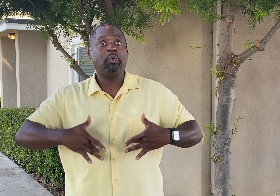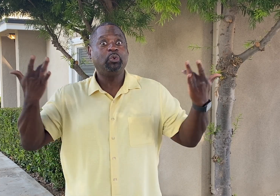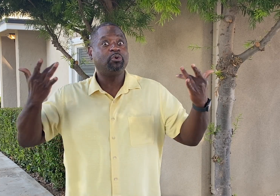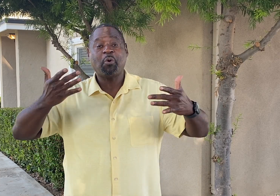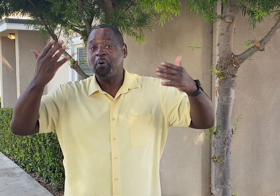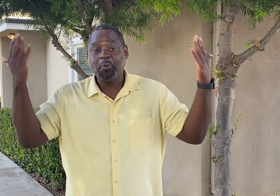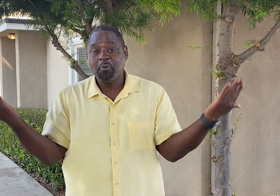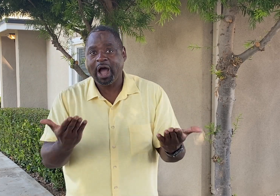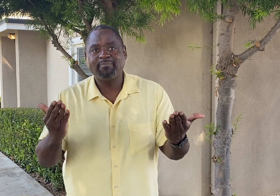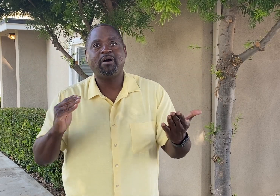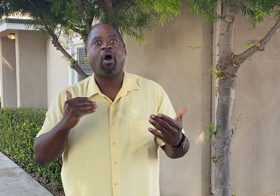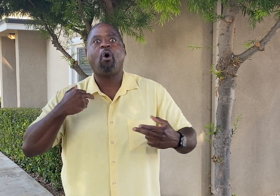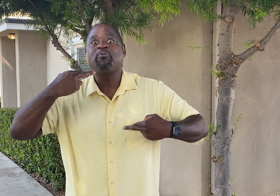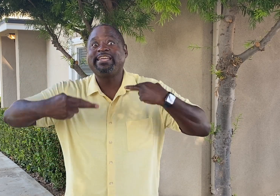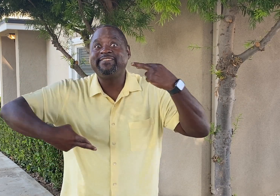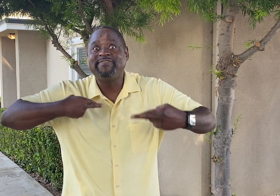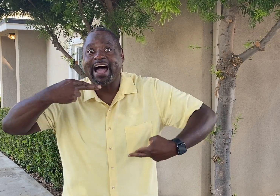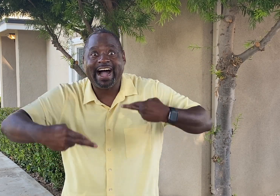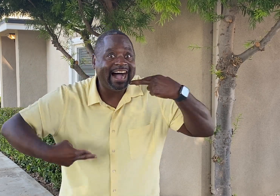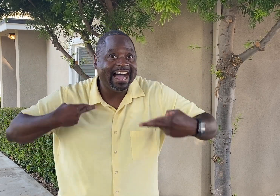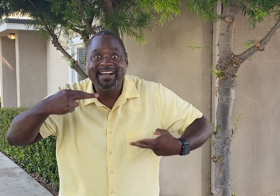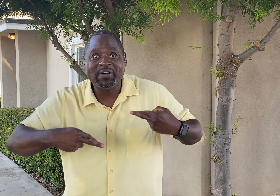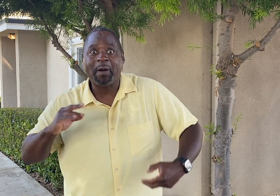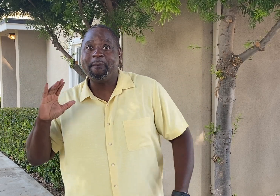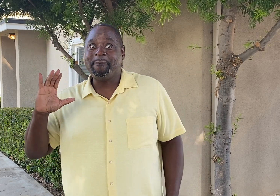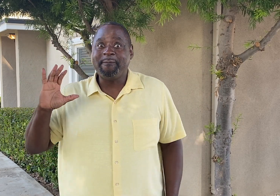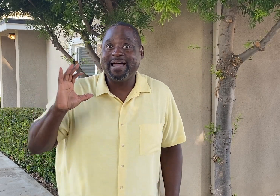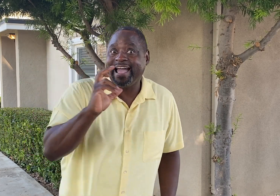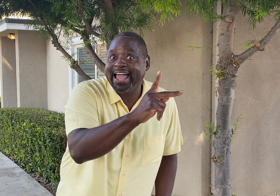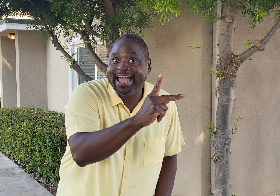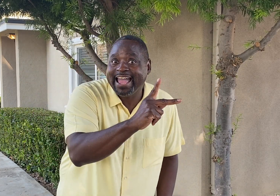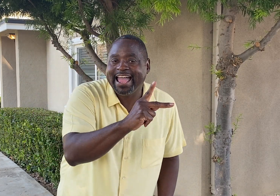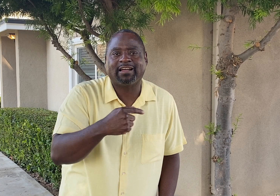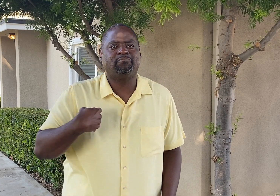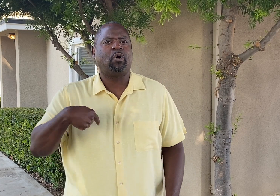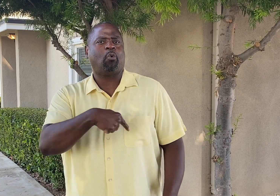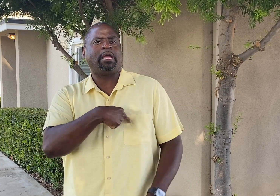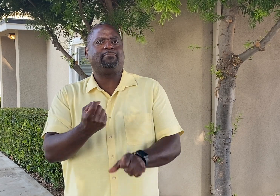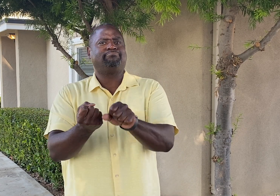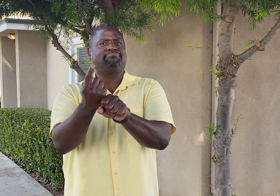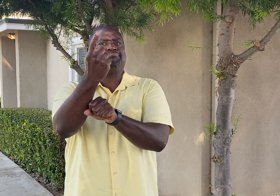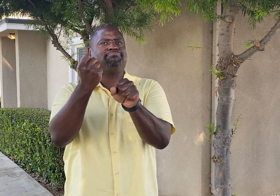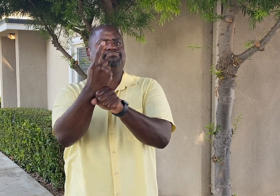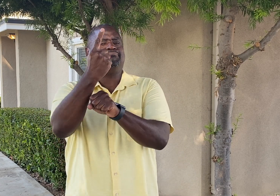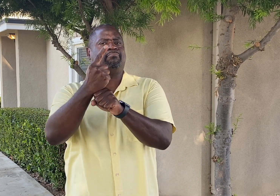Our church is thrilled to bring back revival as we have done annually in